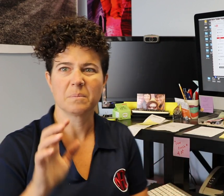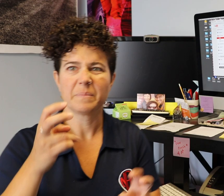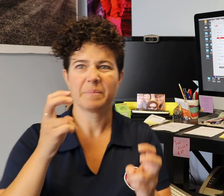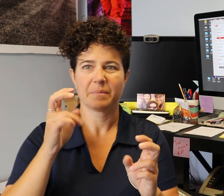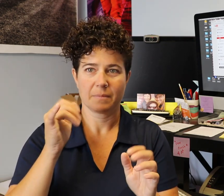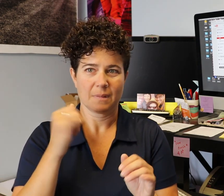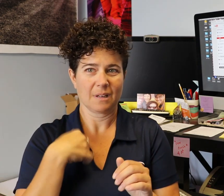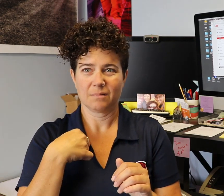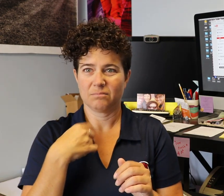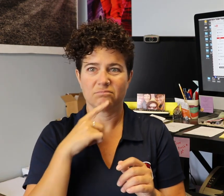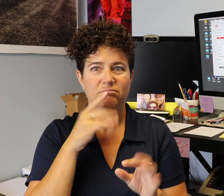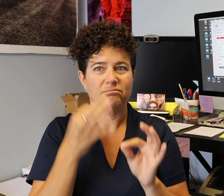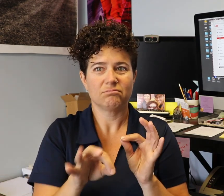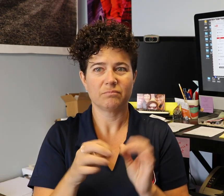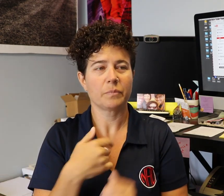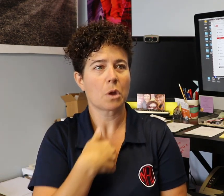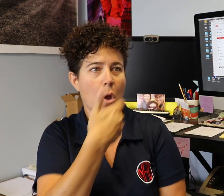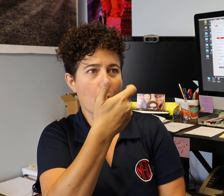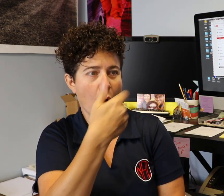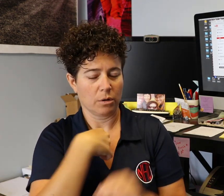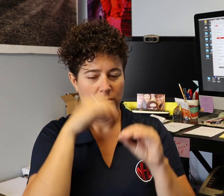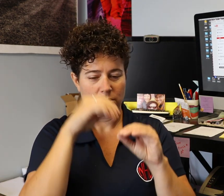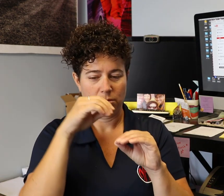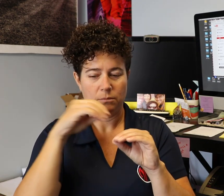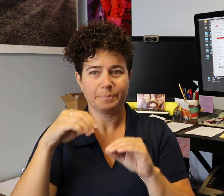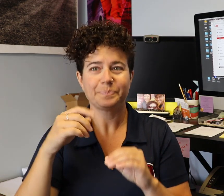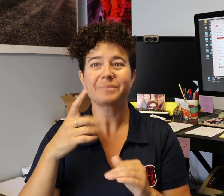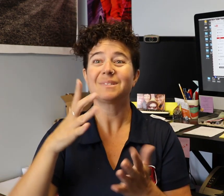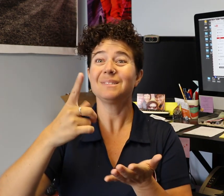So, it's pretty simple. I will watch the dialogue then caption it as I go along.